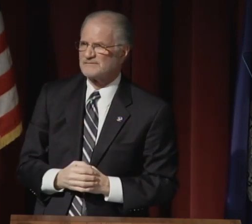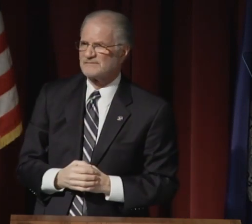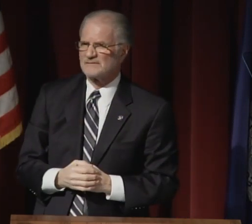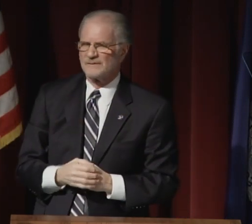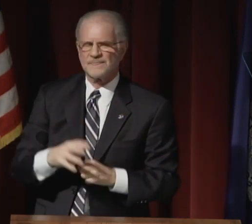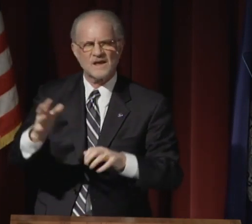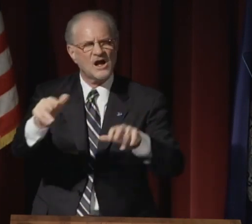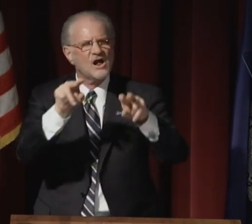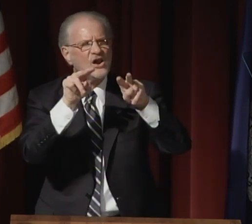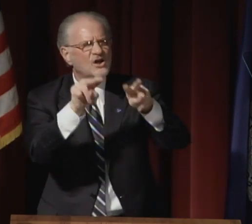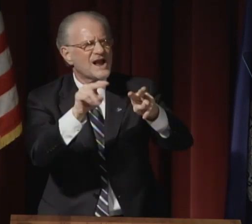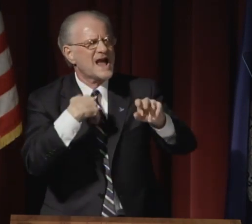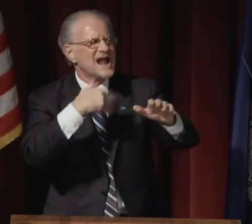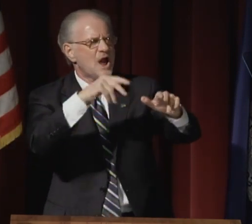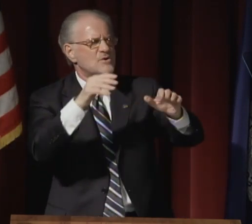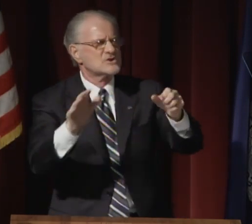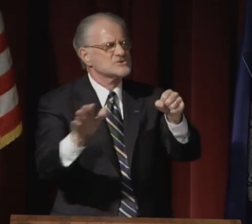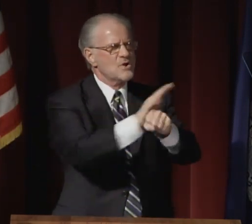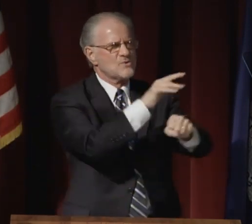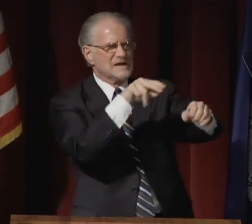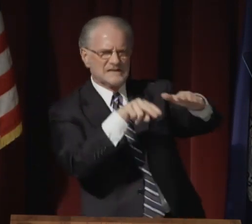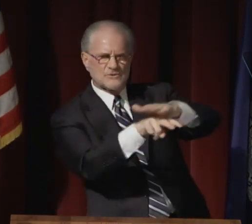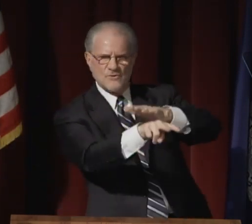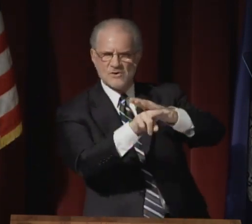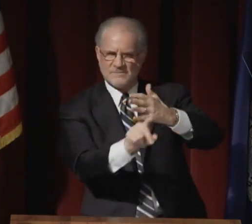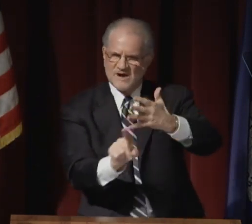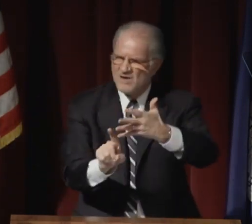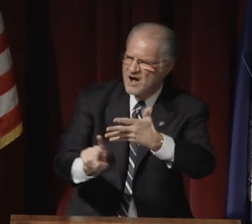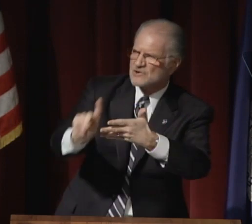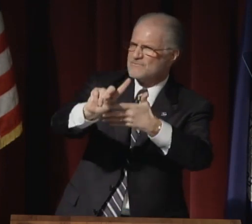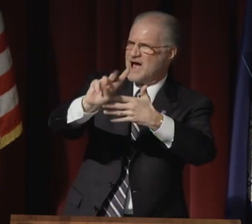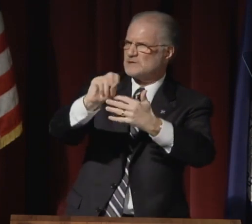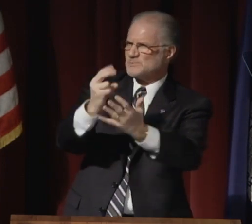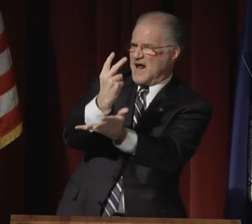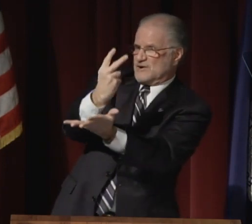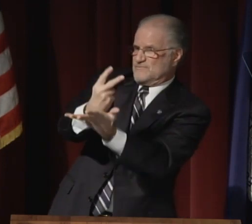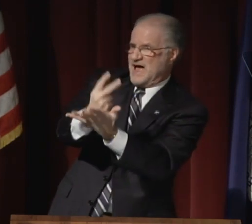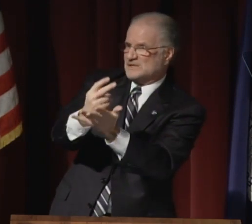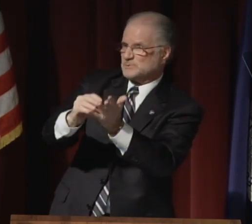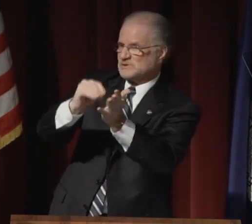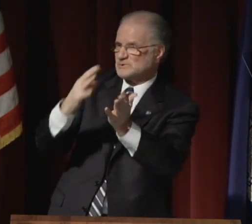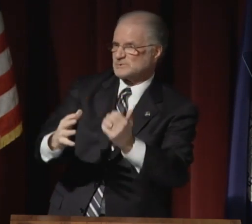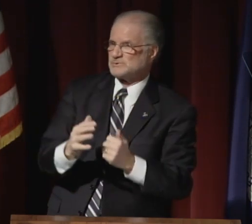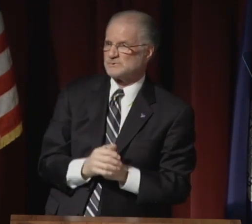Look at our total enrollment of undergraduate and graduate students.